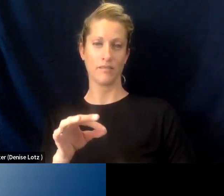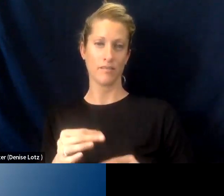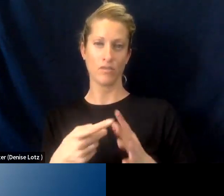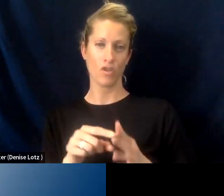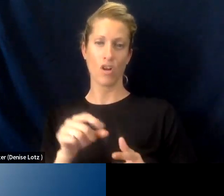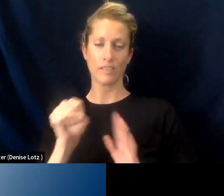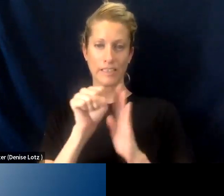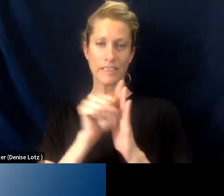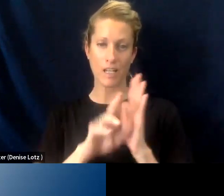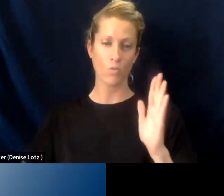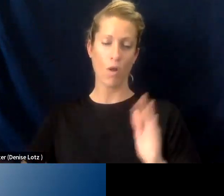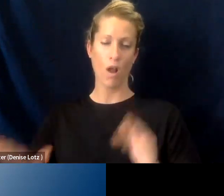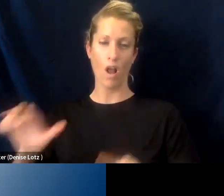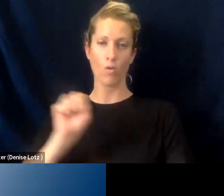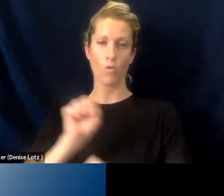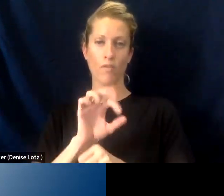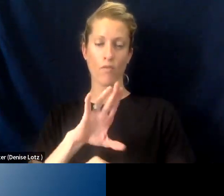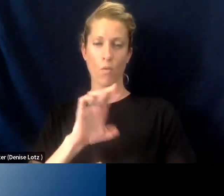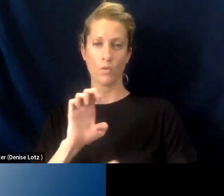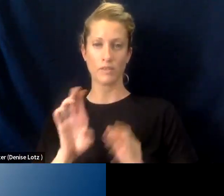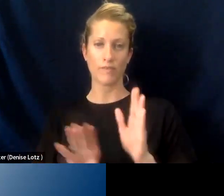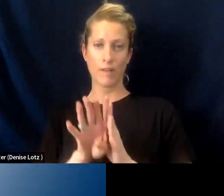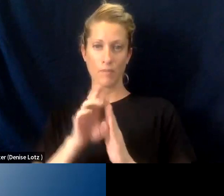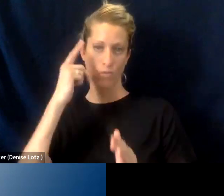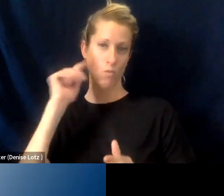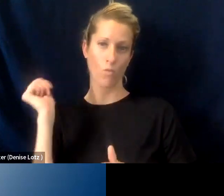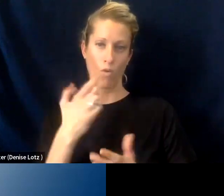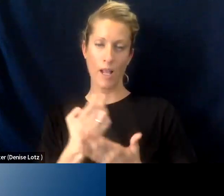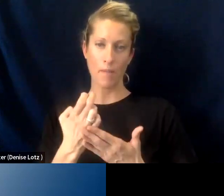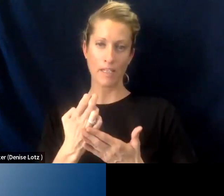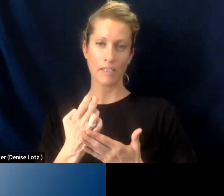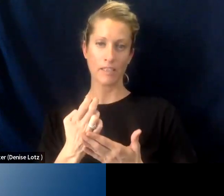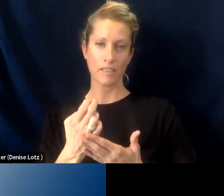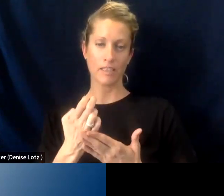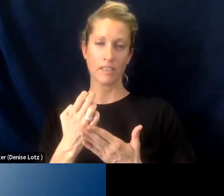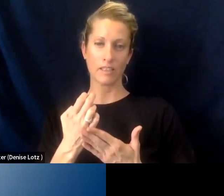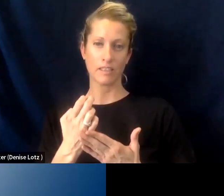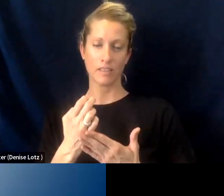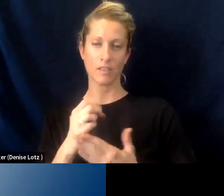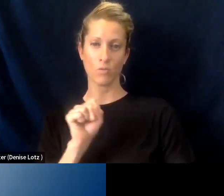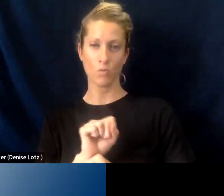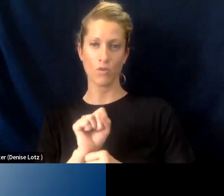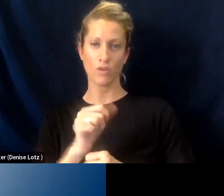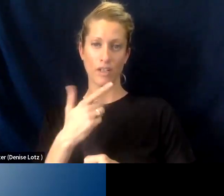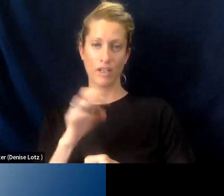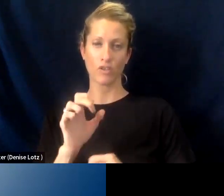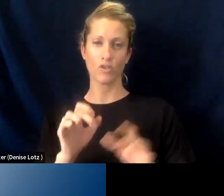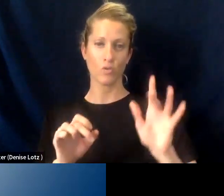workforce development catalyst to support economically stranded but working age Californians ages 25 and older.